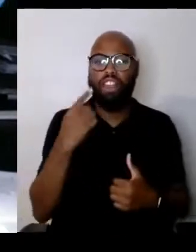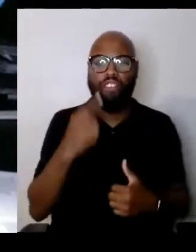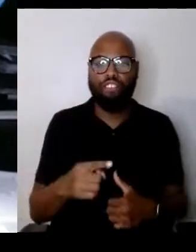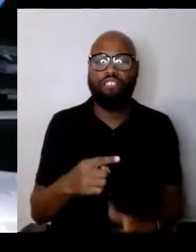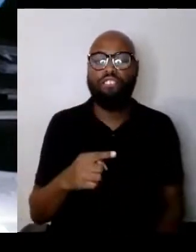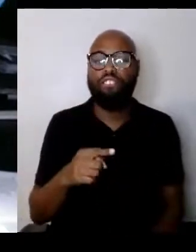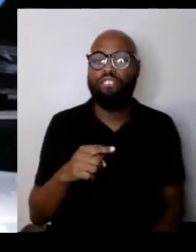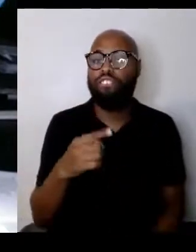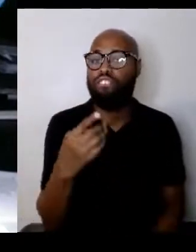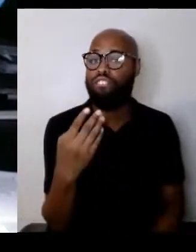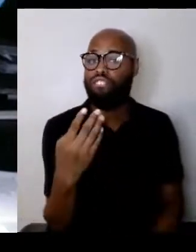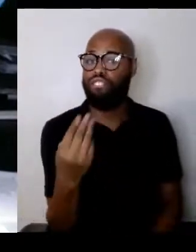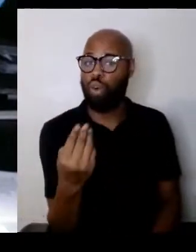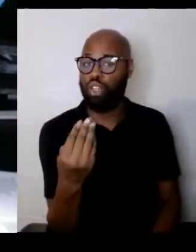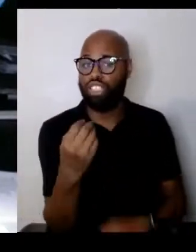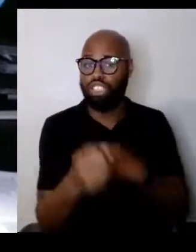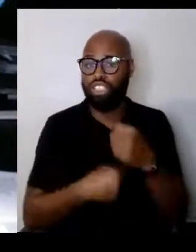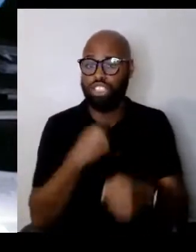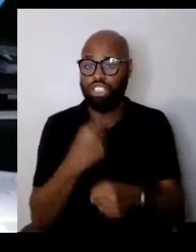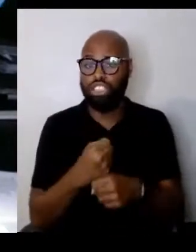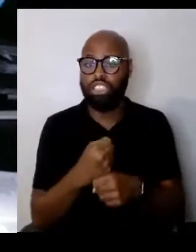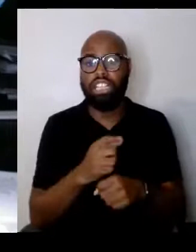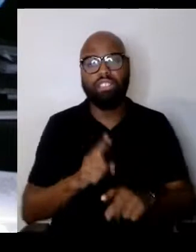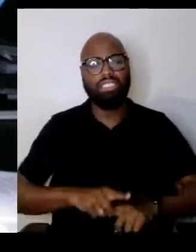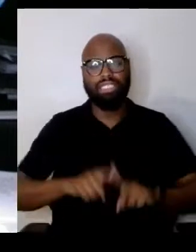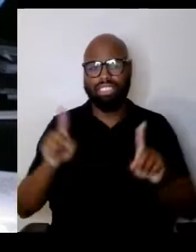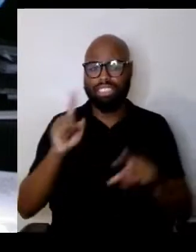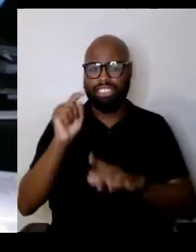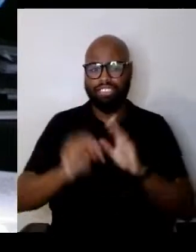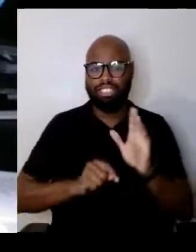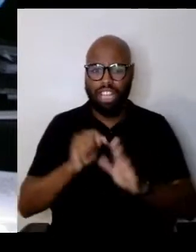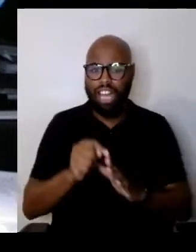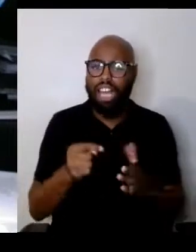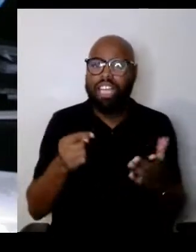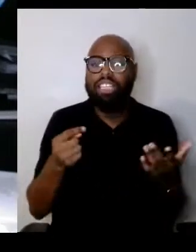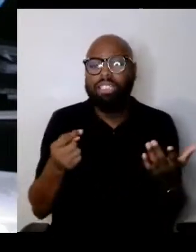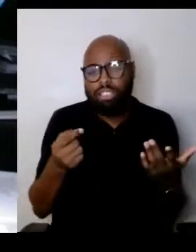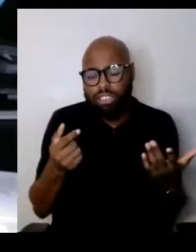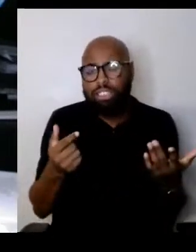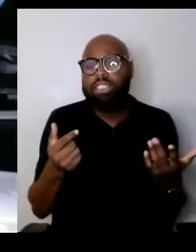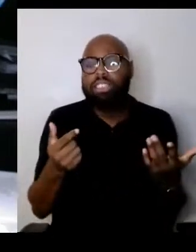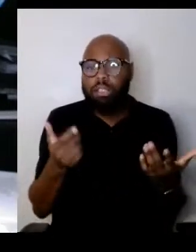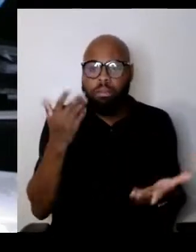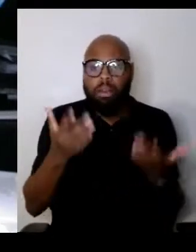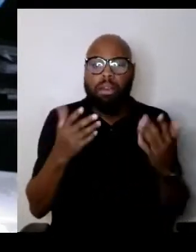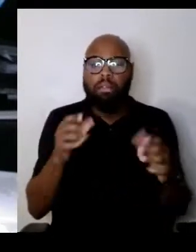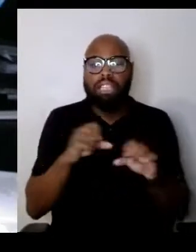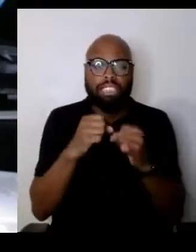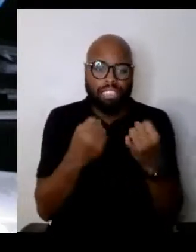and those were different times. And maybe society was different at that time.